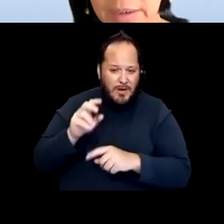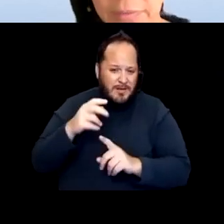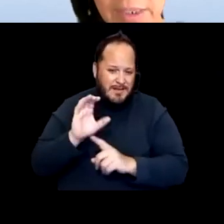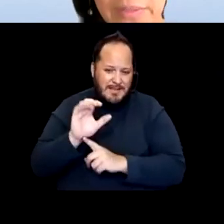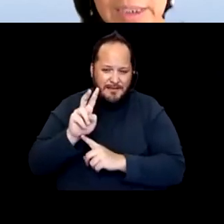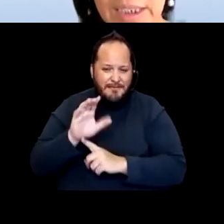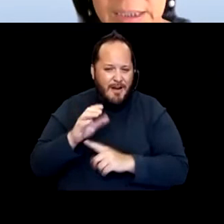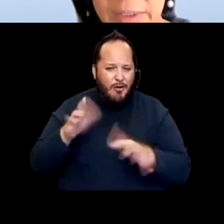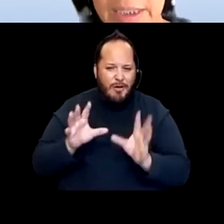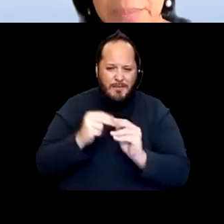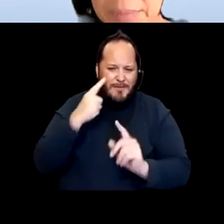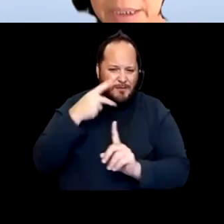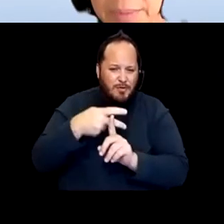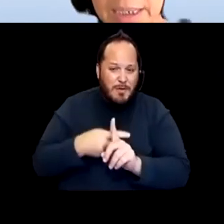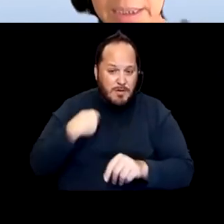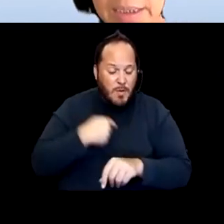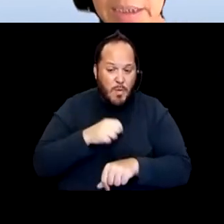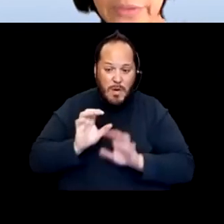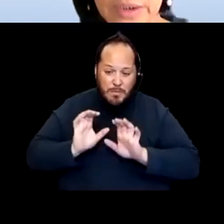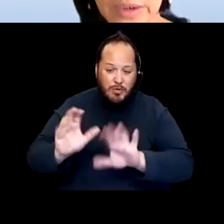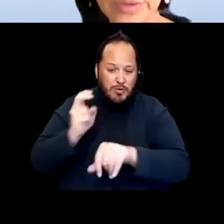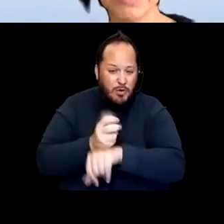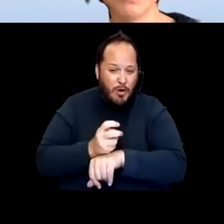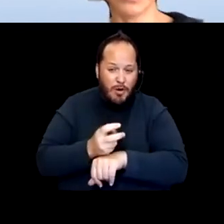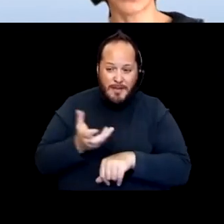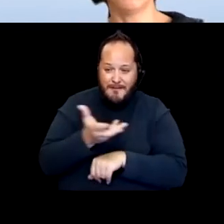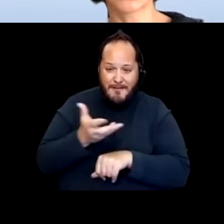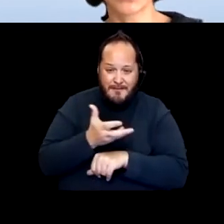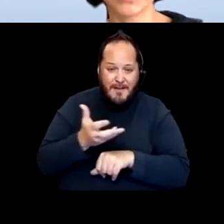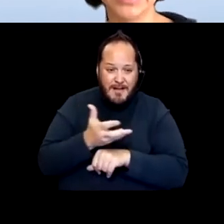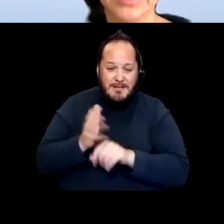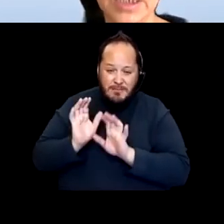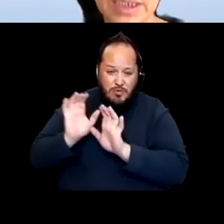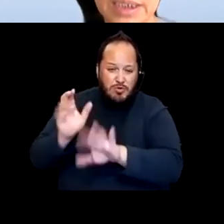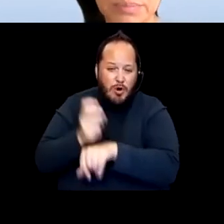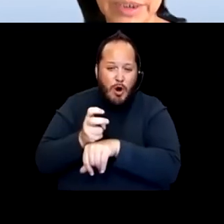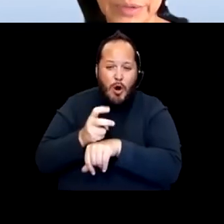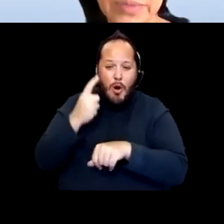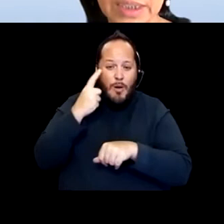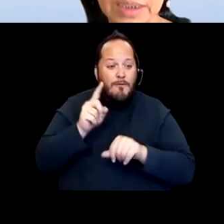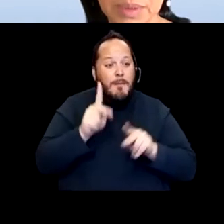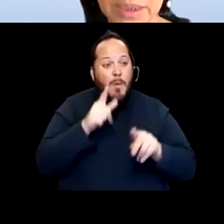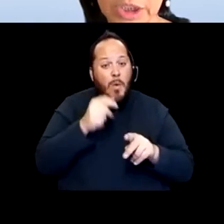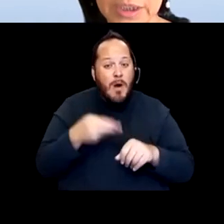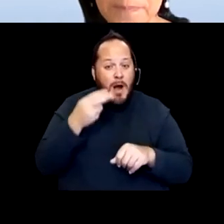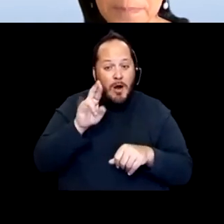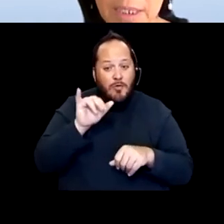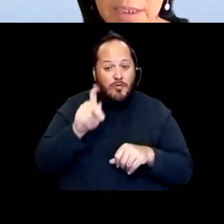The five of us collectively in public and behind the scenes for including people with high risk conditions as a priority vaccine population.